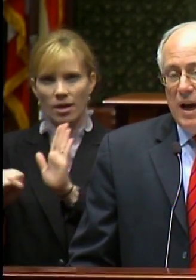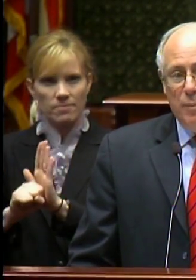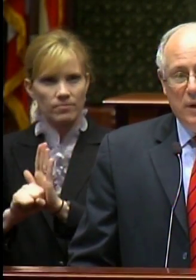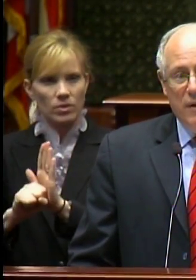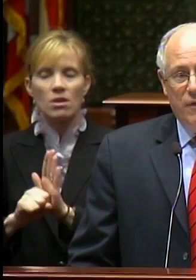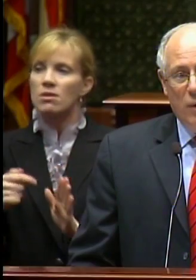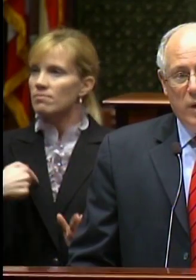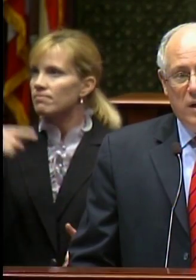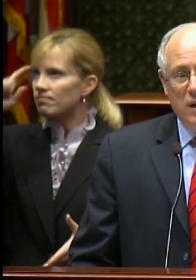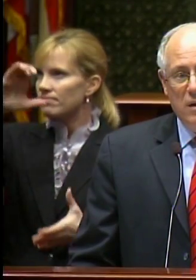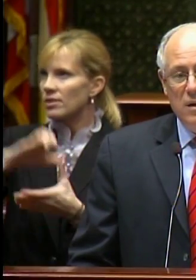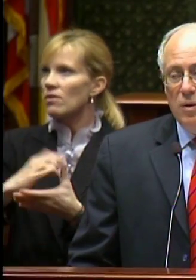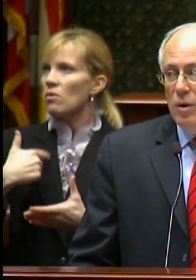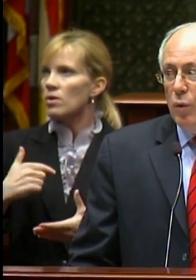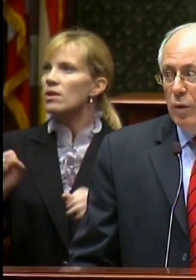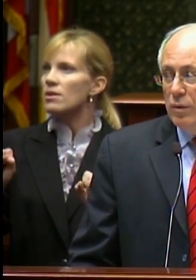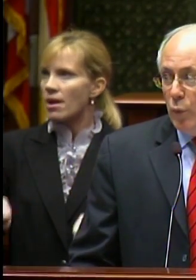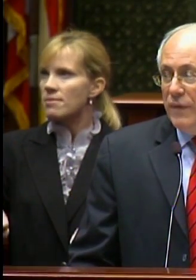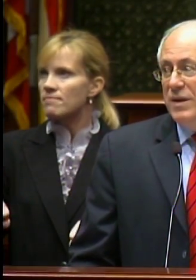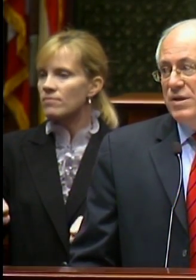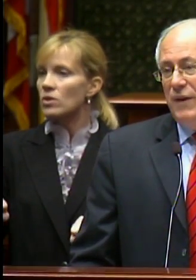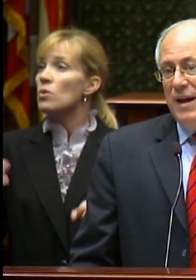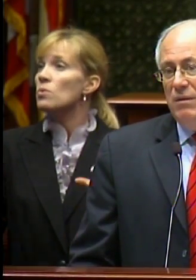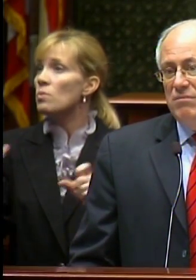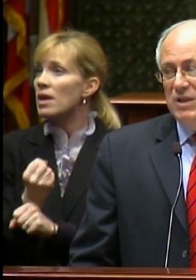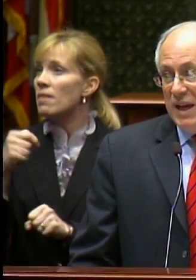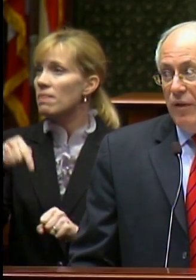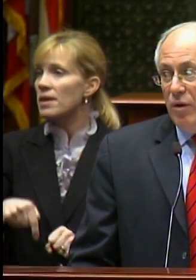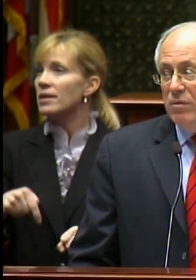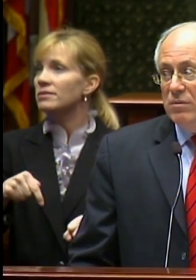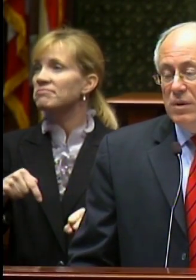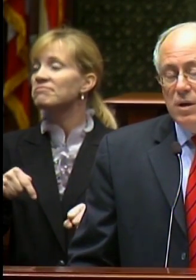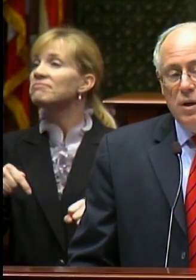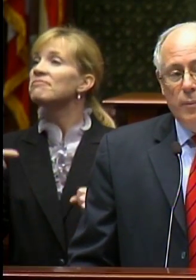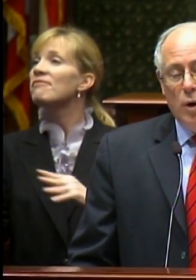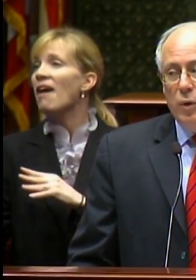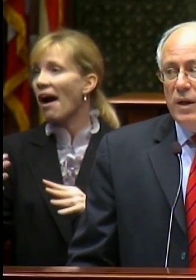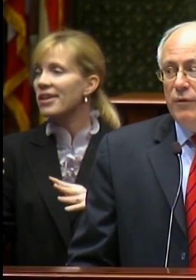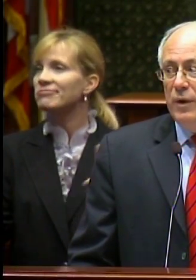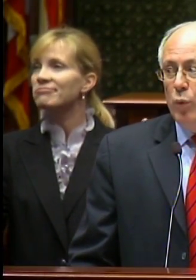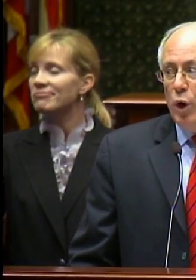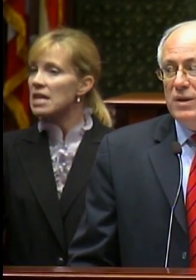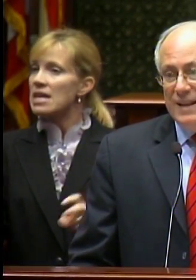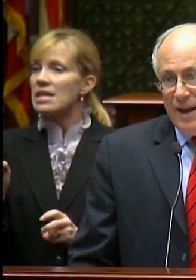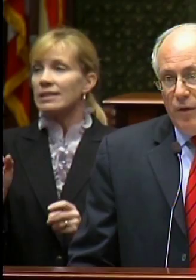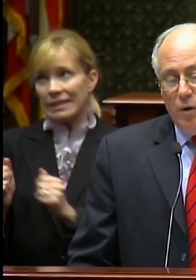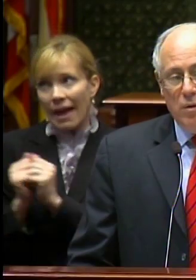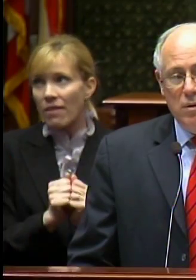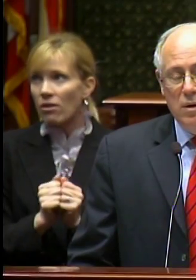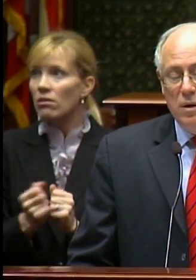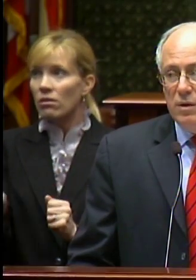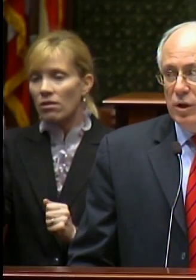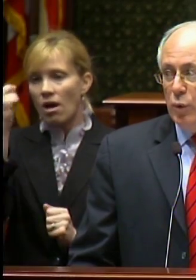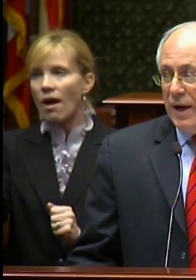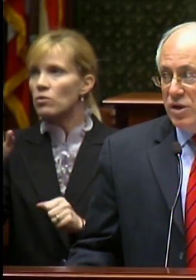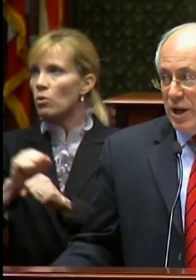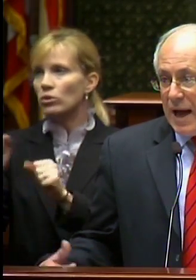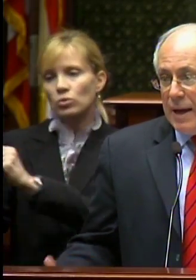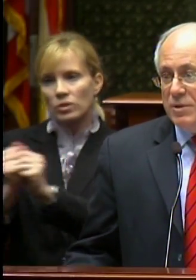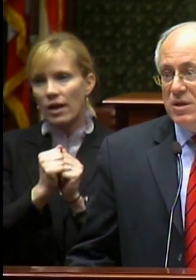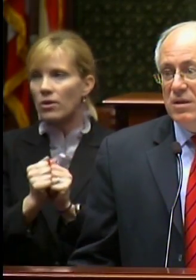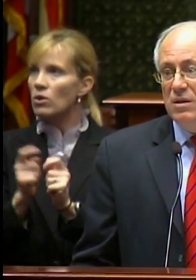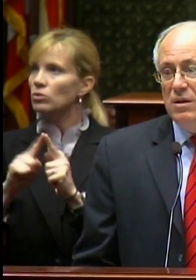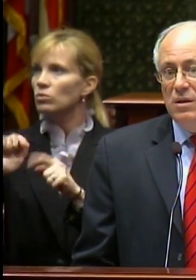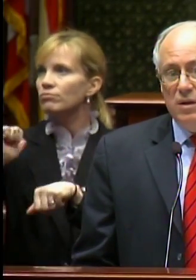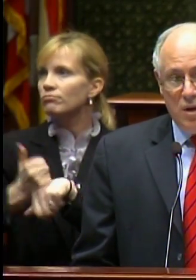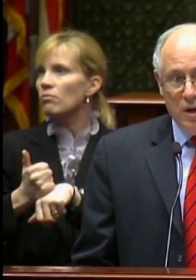I believe we can win this fight together – but only if we work together to create jobs, cut